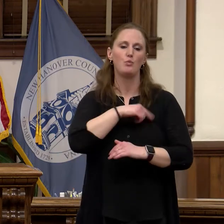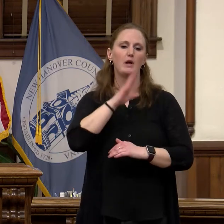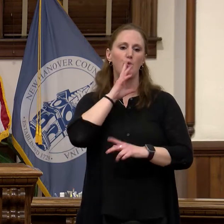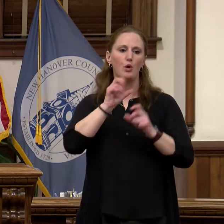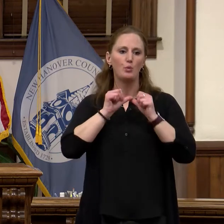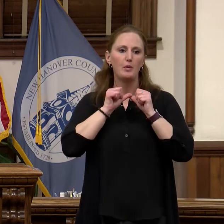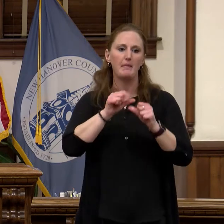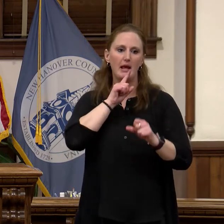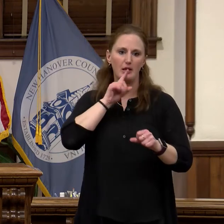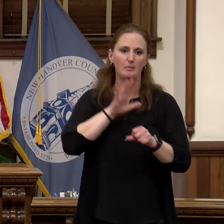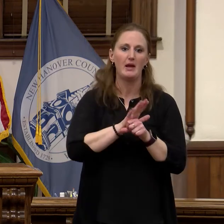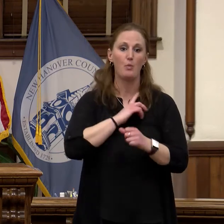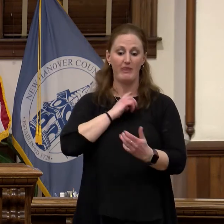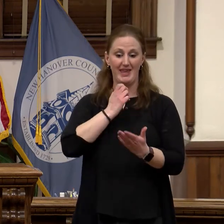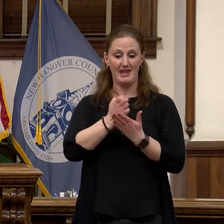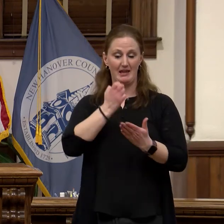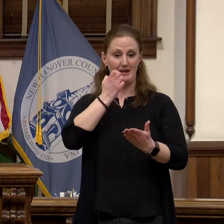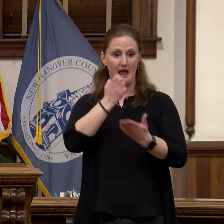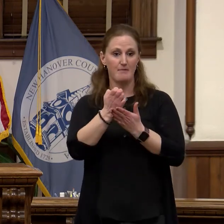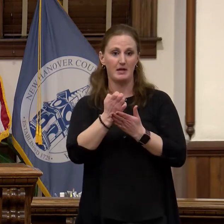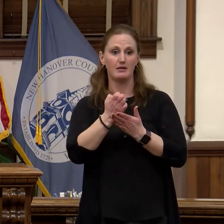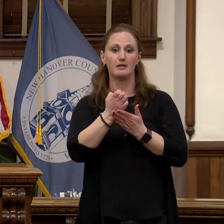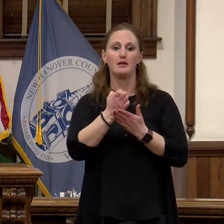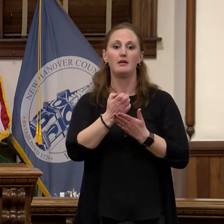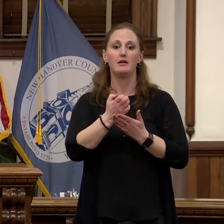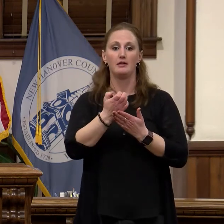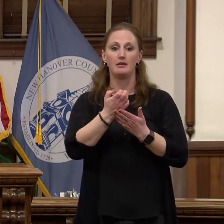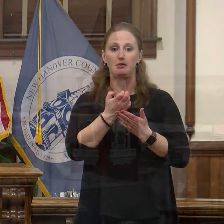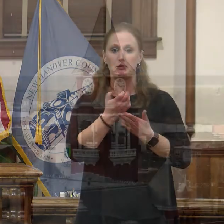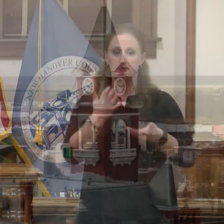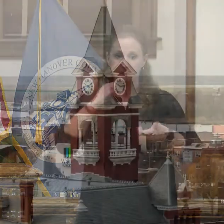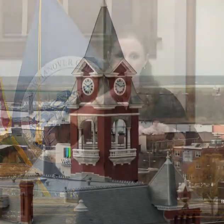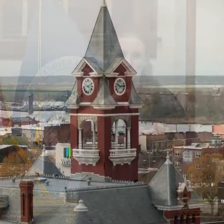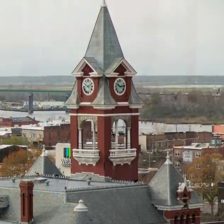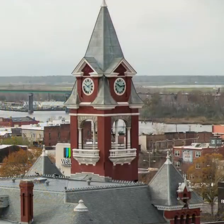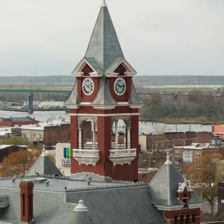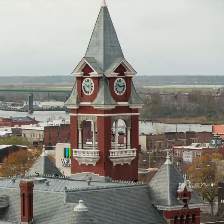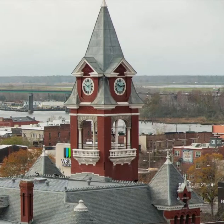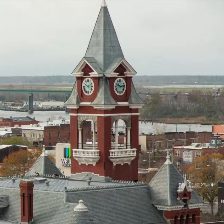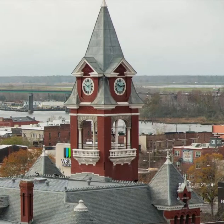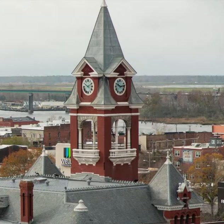through partners like the Wilmington Chamber of Commerce which aids in the